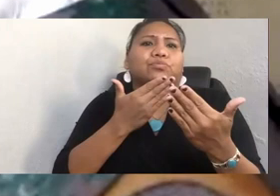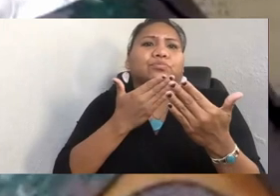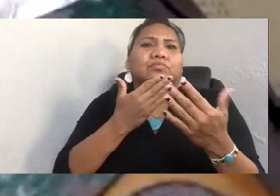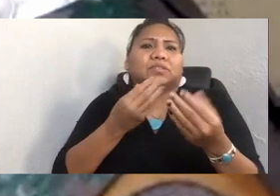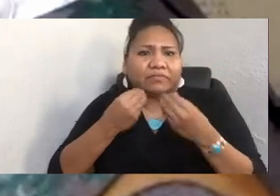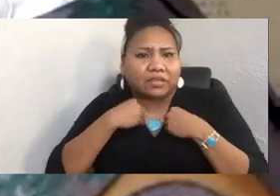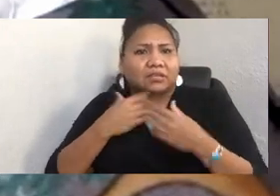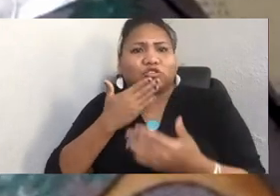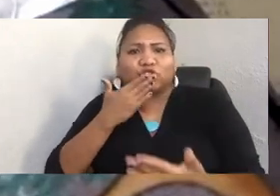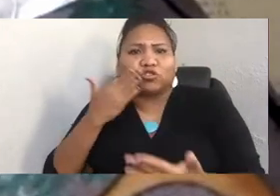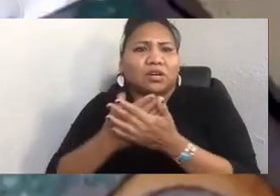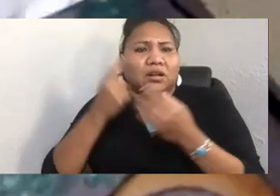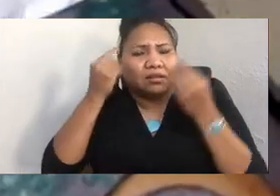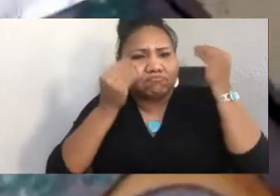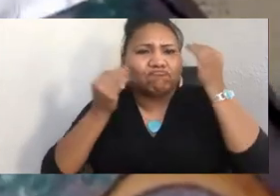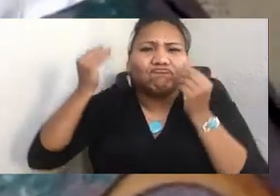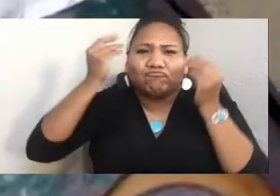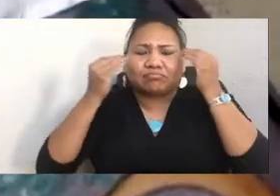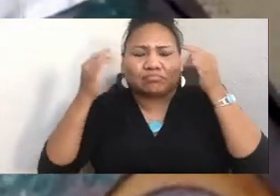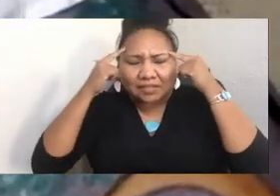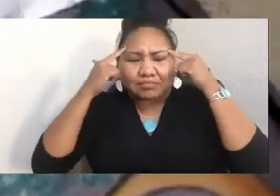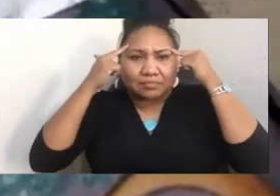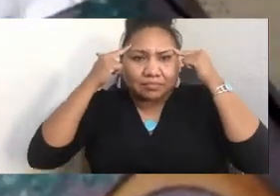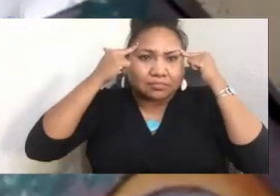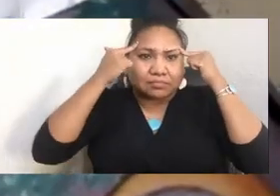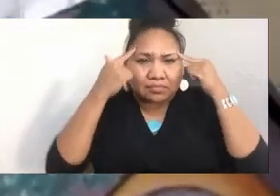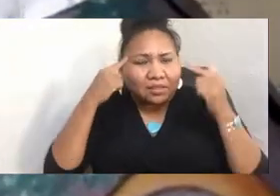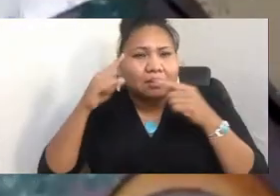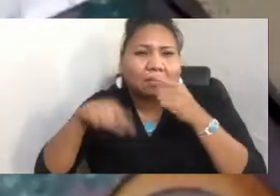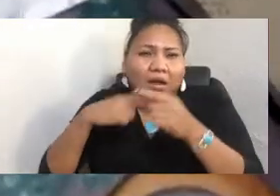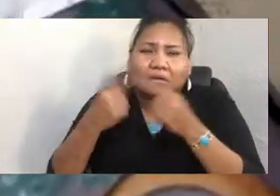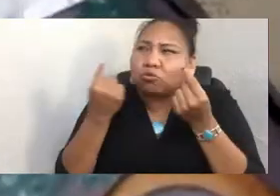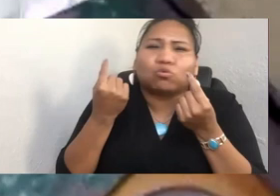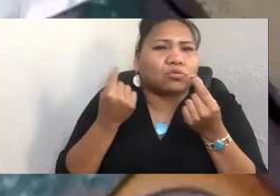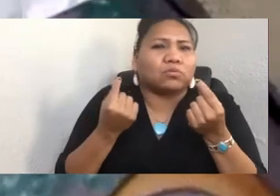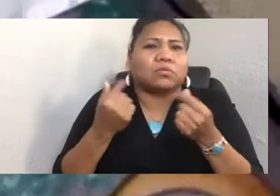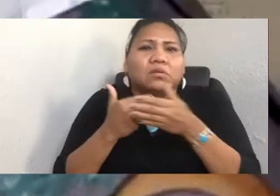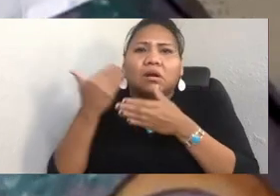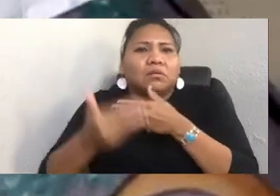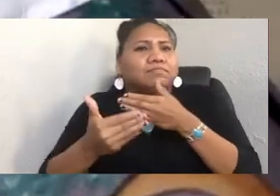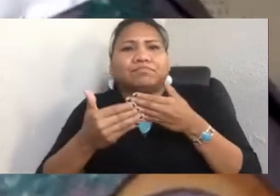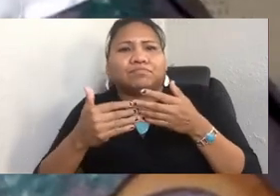and trying to figure out what we'll do next for Indigenous Peoples' Day. Because it's not just one day.